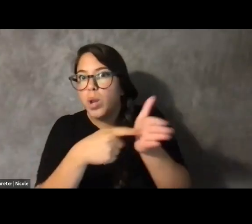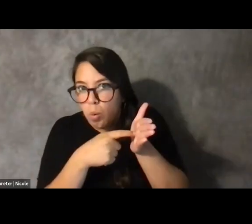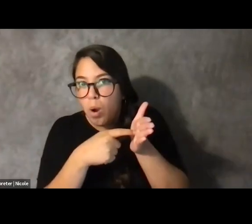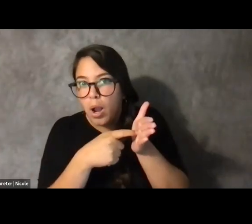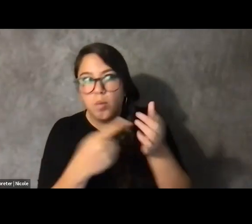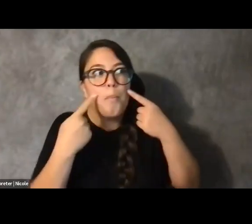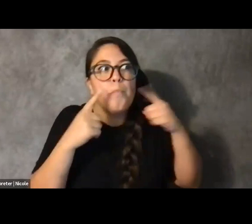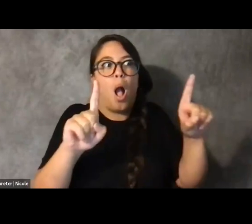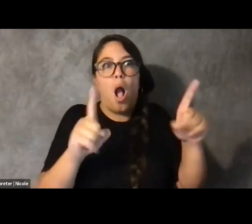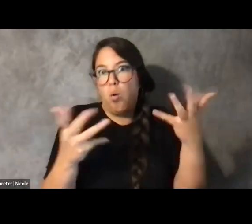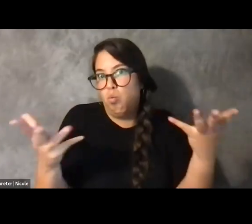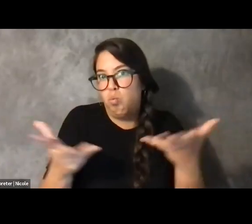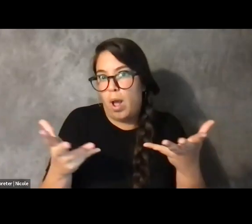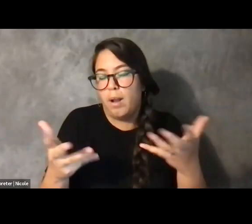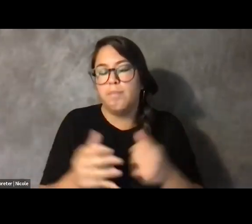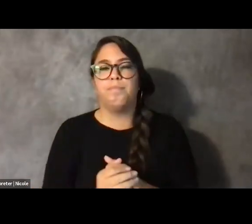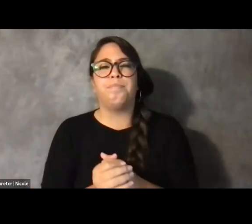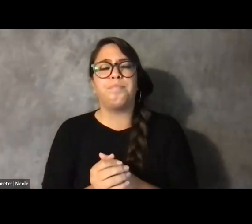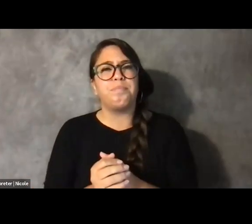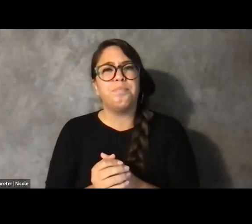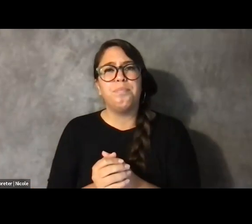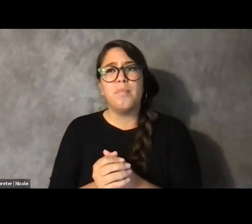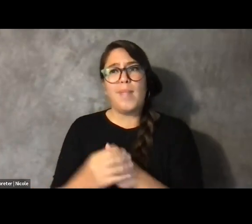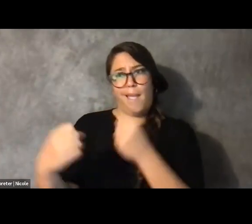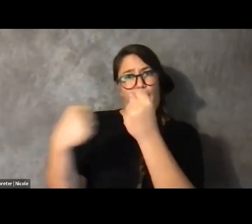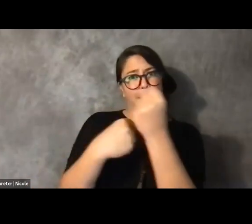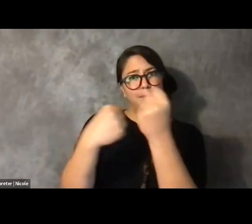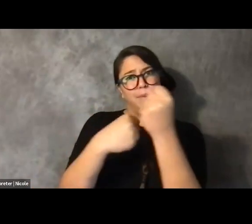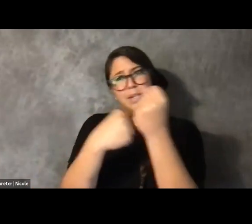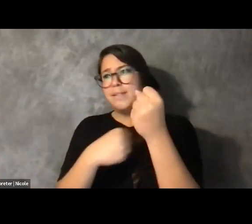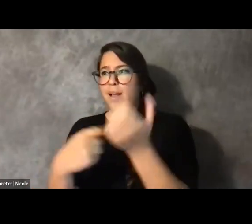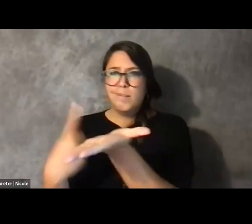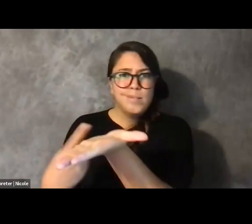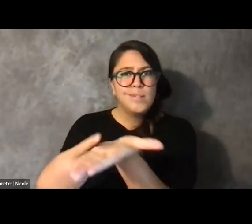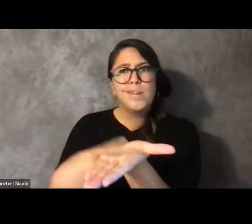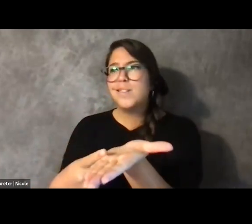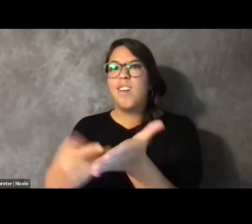When we talk about advocacy, we're not talking about the emotional toll, the emotional labor